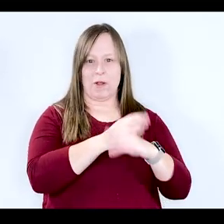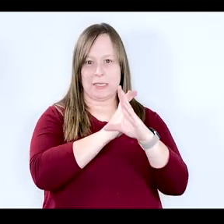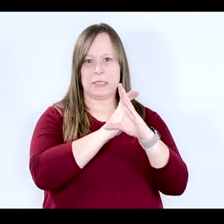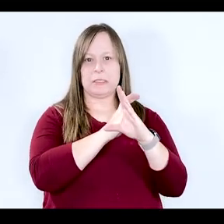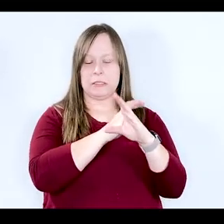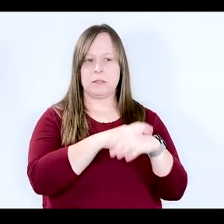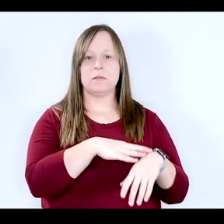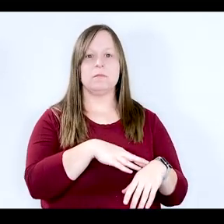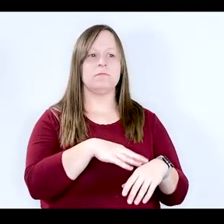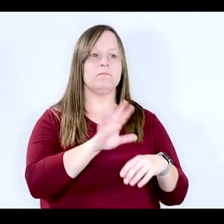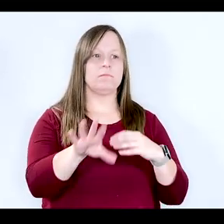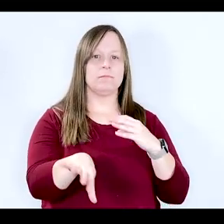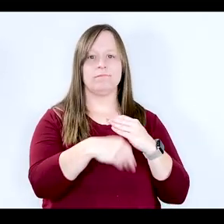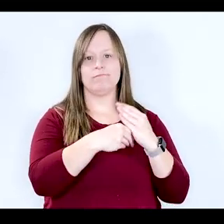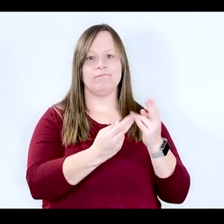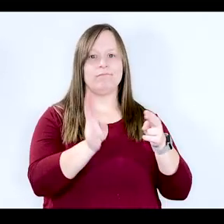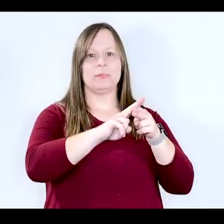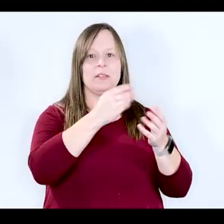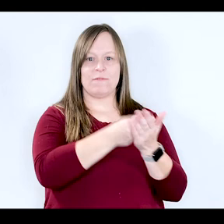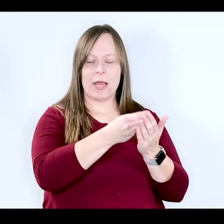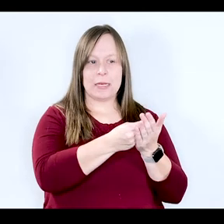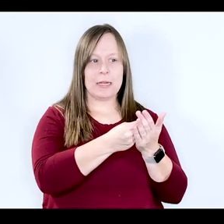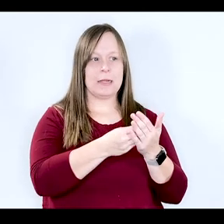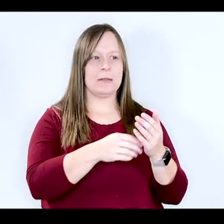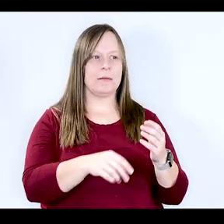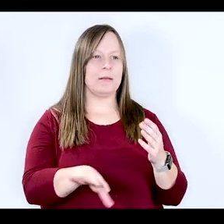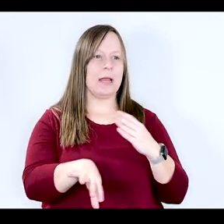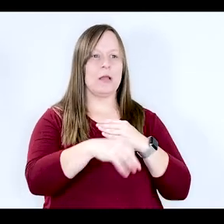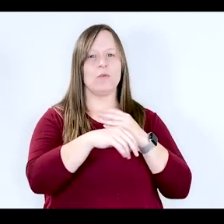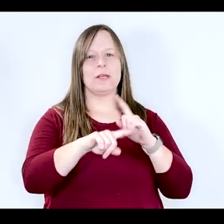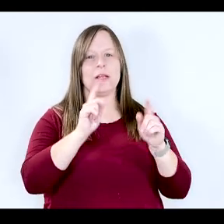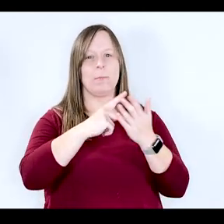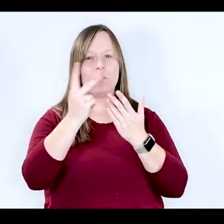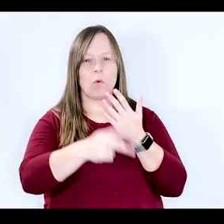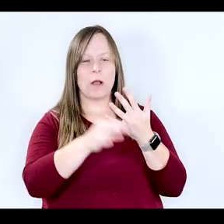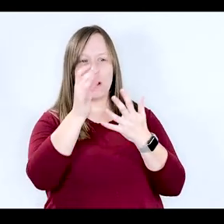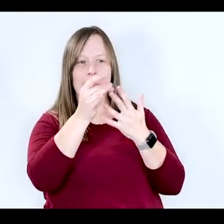increased funding, increased kind of different program options and